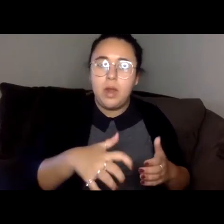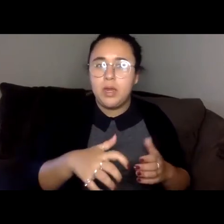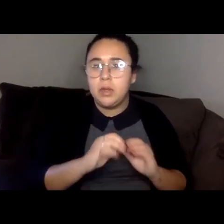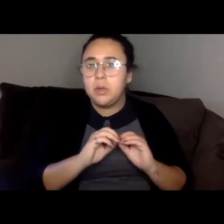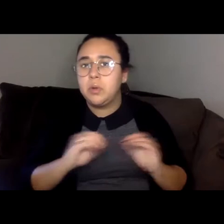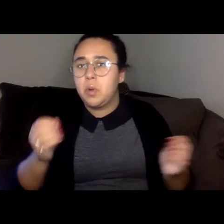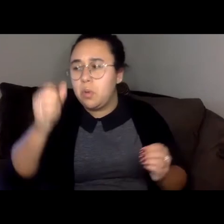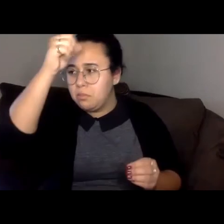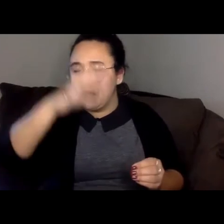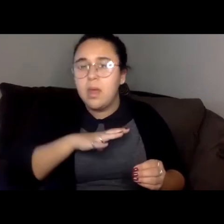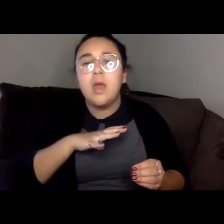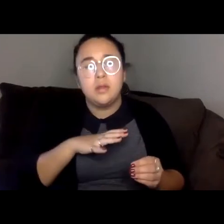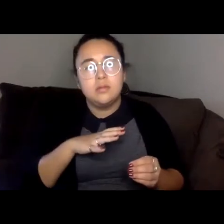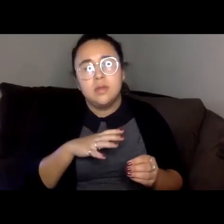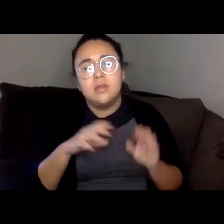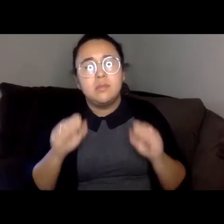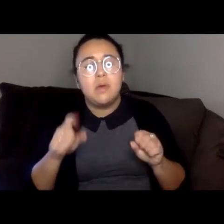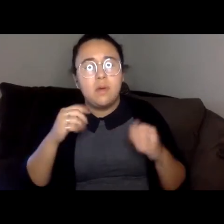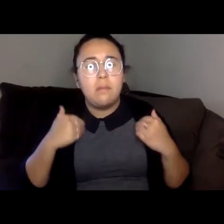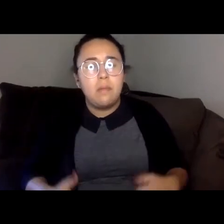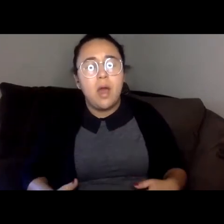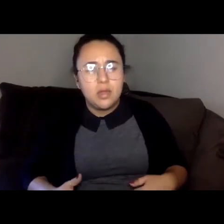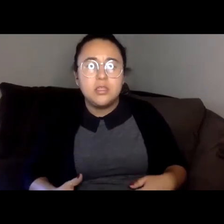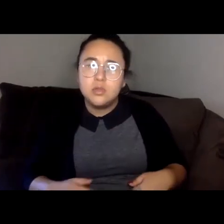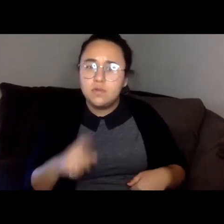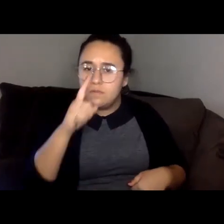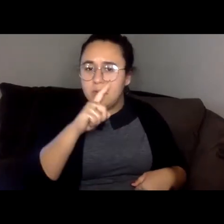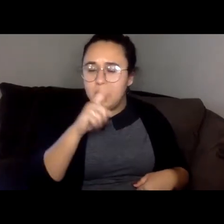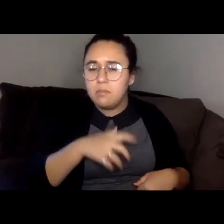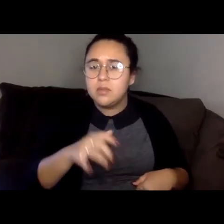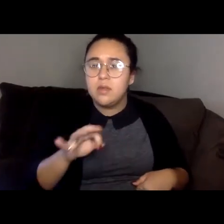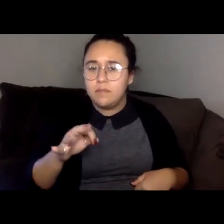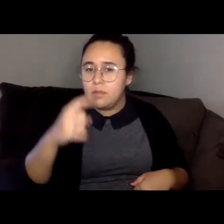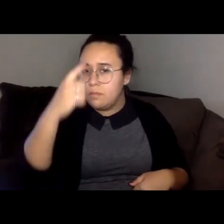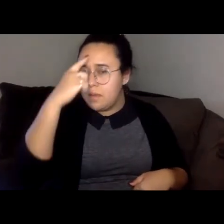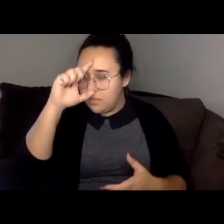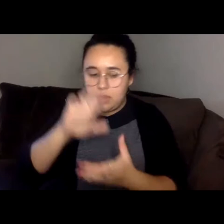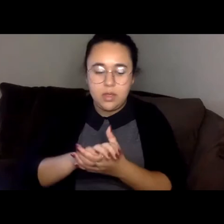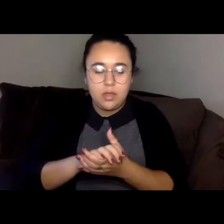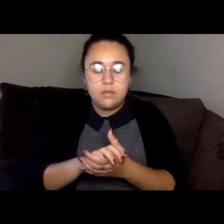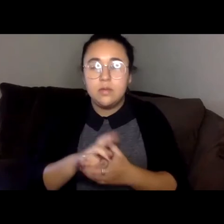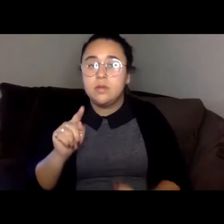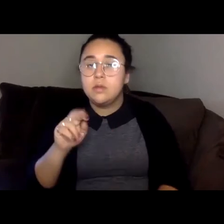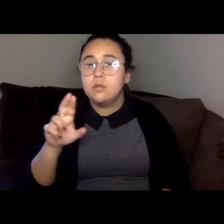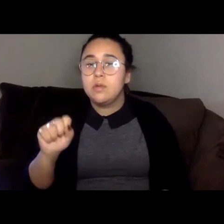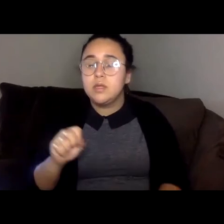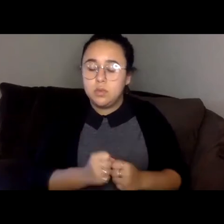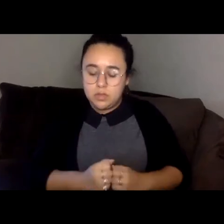to mimic the conditions of pregnancy if the mind believes possible for the uterus to expand for the cervix itself and for the belly to swell.